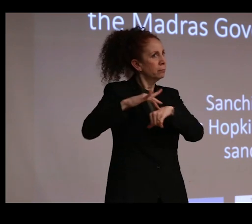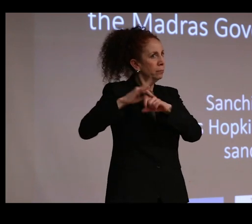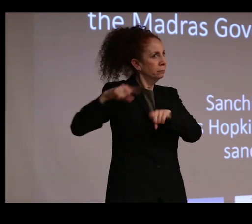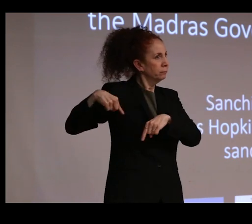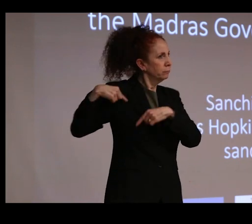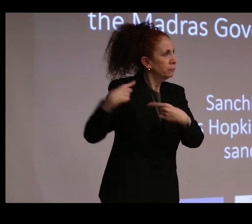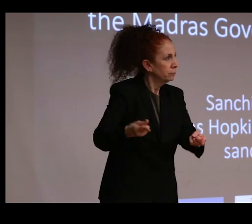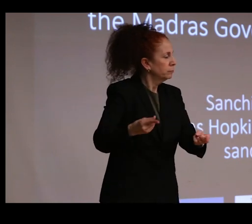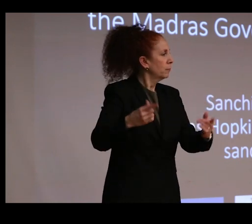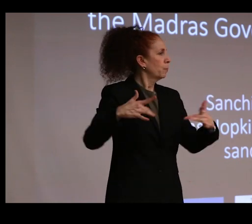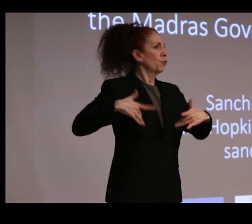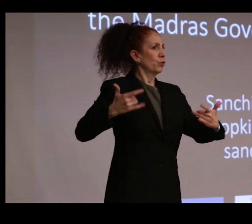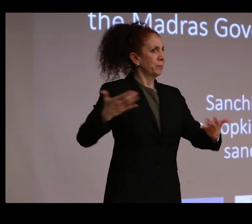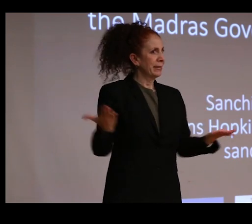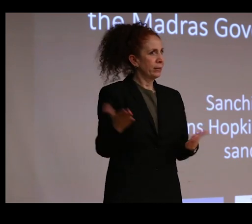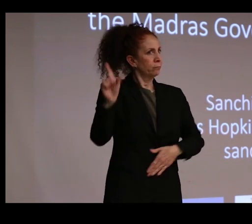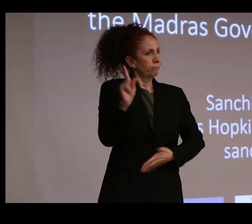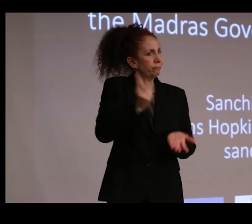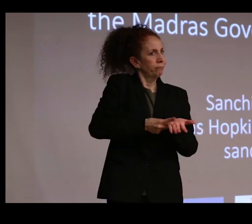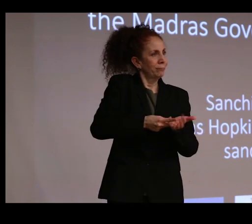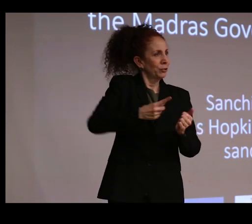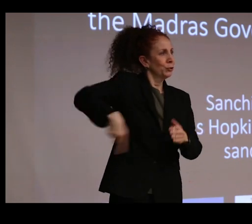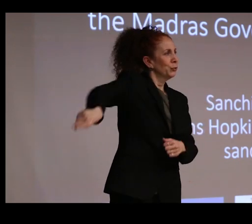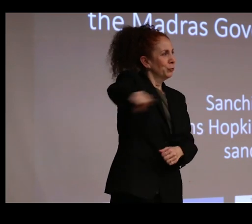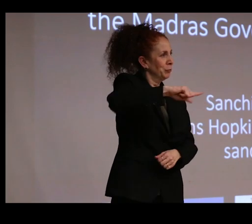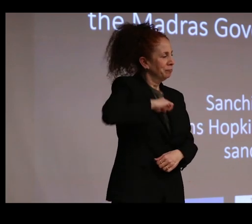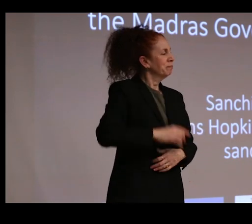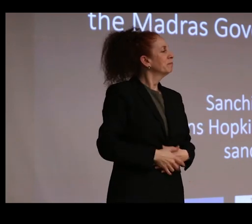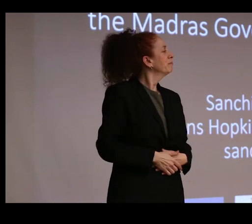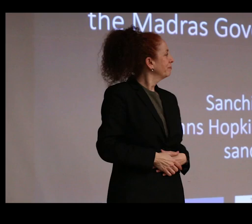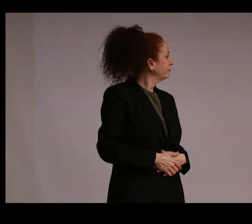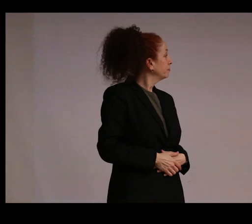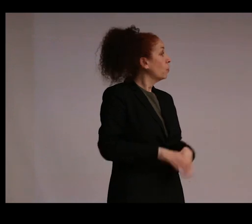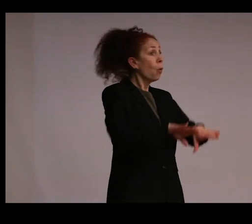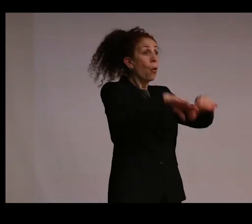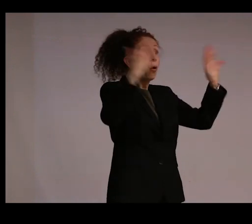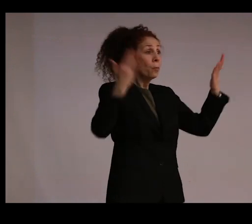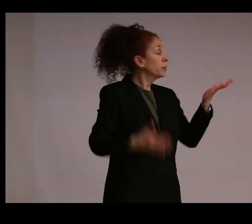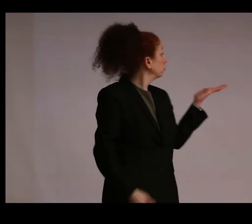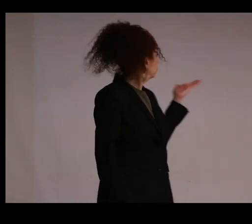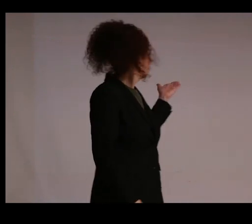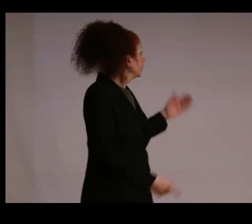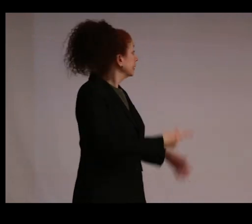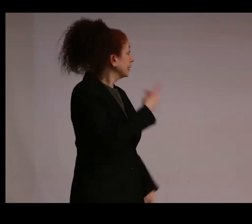So I'm really delighted to be here. I want to start by saying that we meet on the ancestral